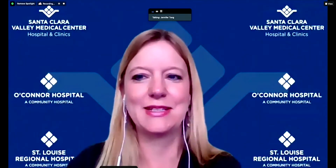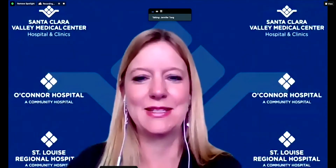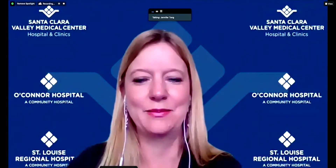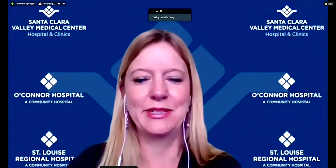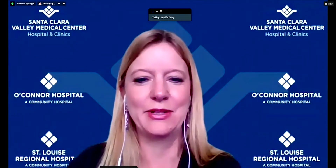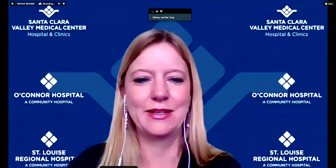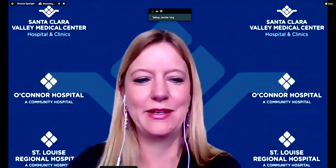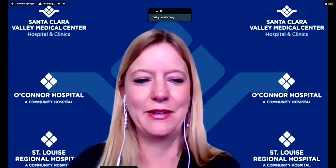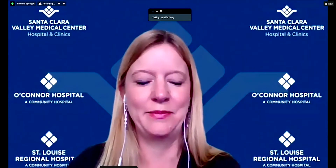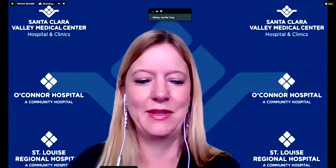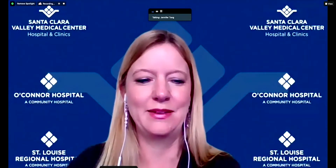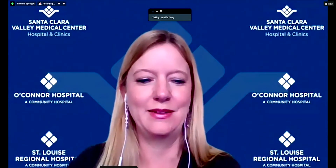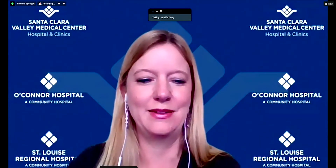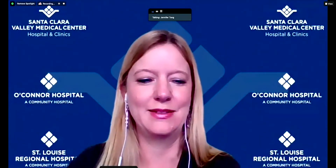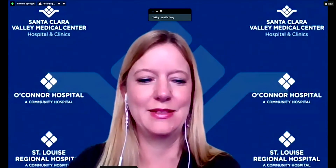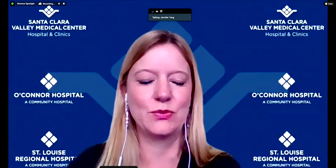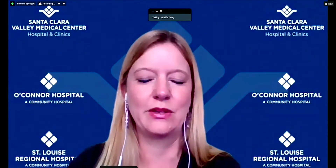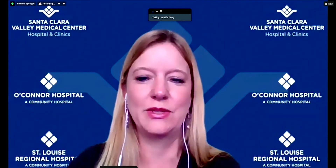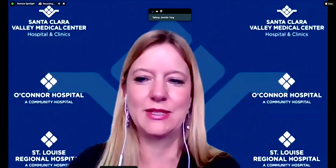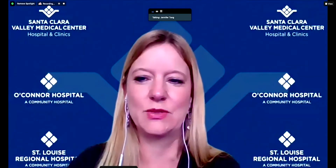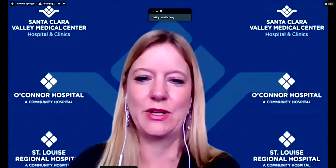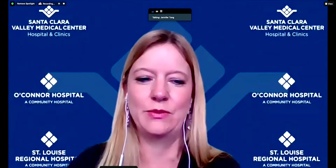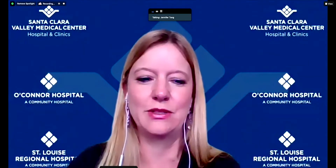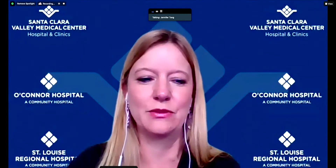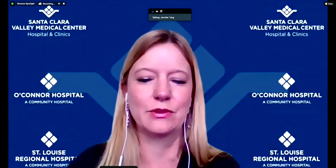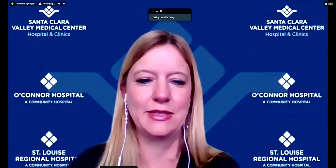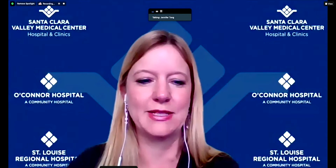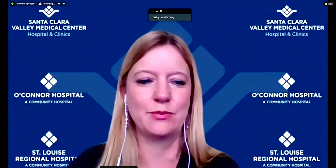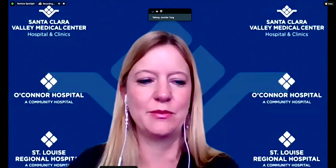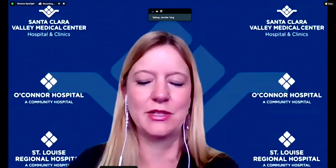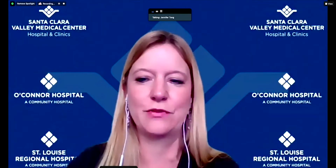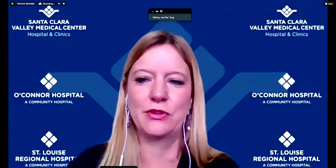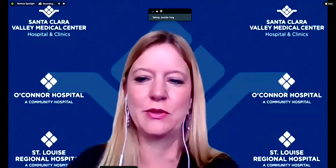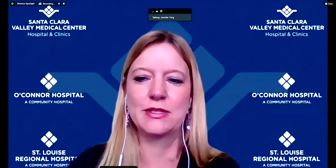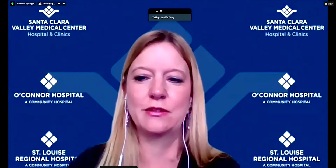stumbling block um it is one of the reasons why we don't release appointments further into the